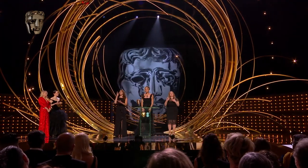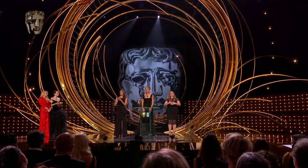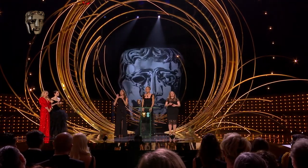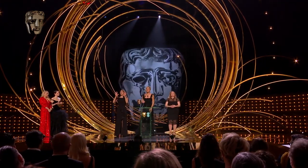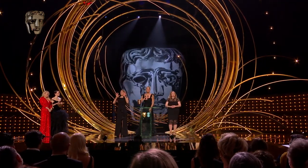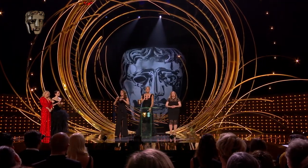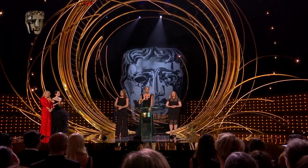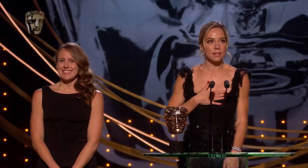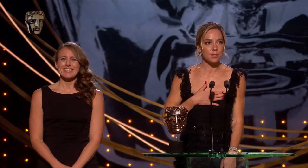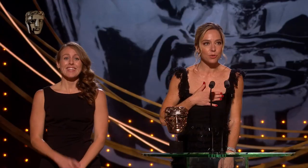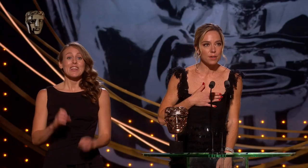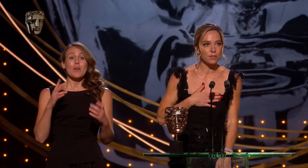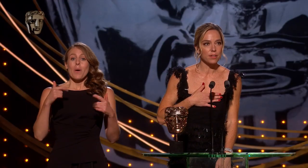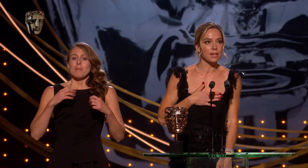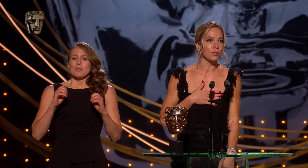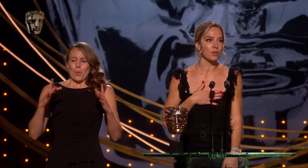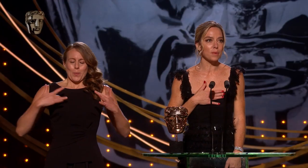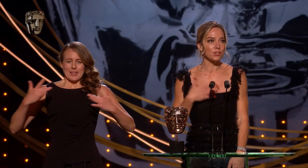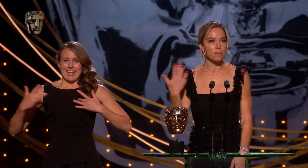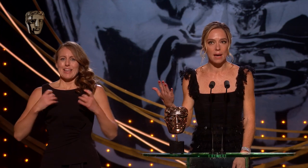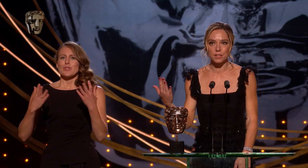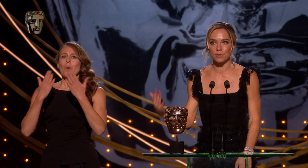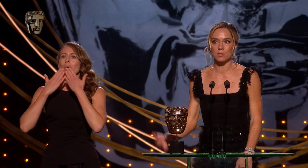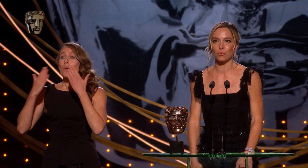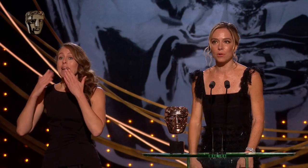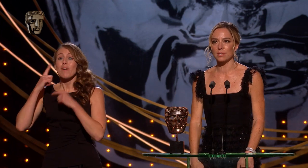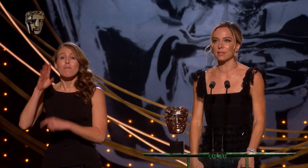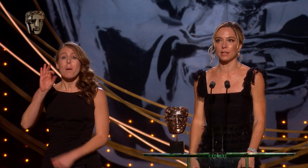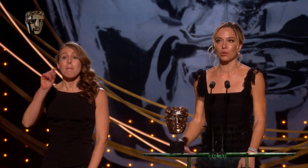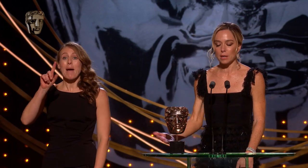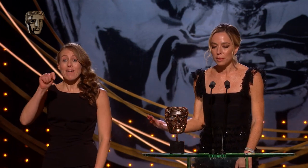I'm so excited and so grateful. Thank you so much to BAFTA for this award. This is incredible.